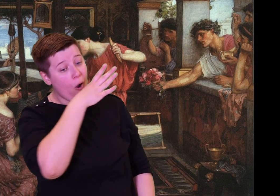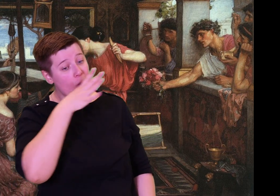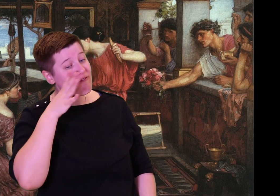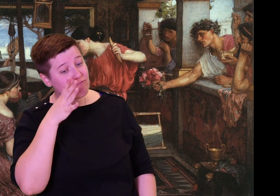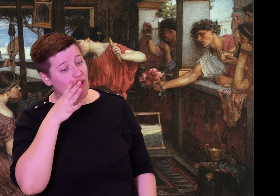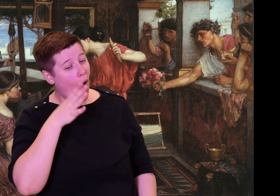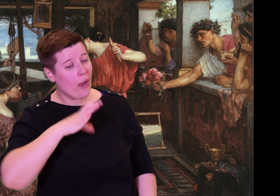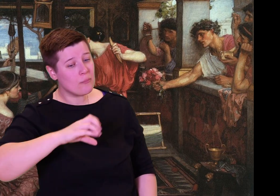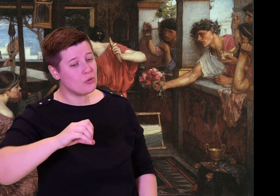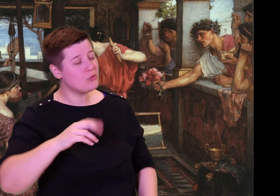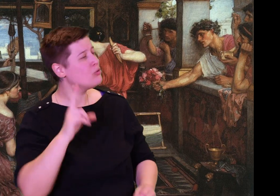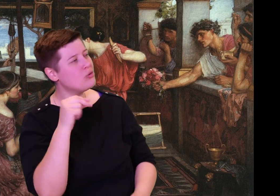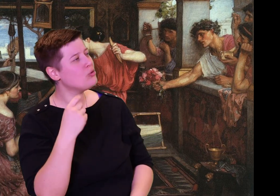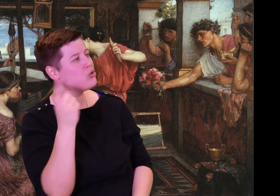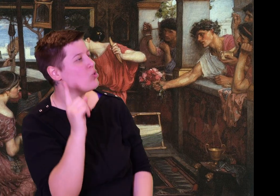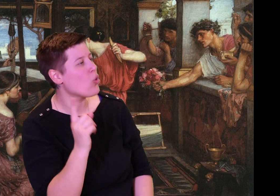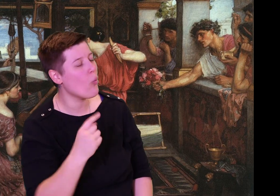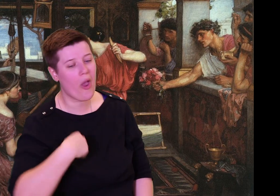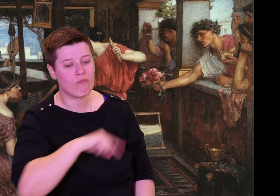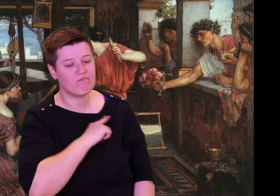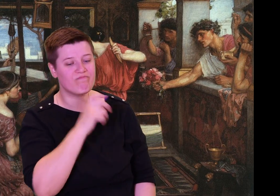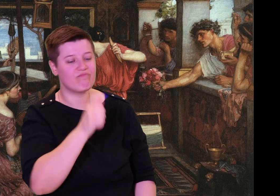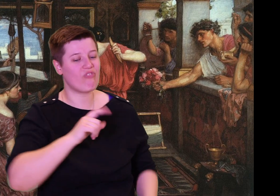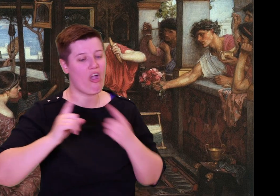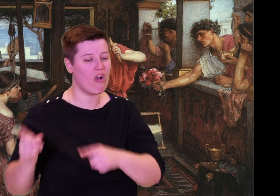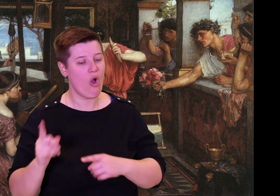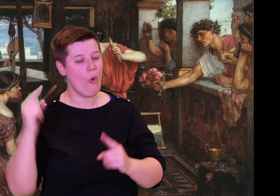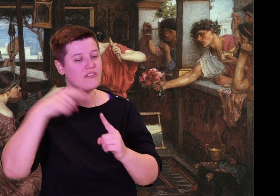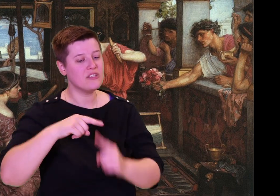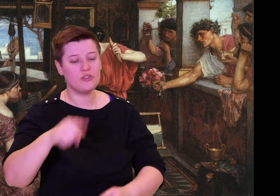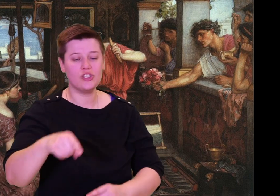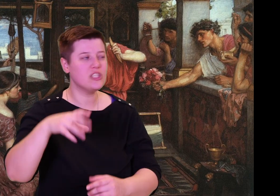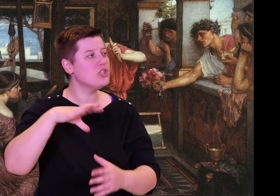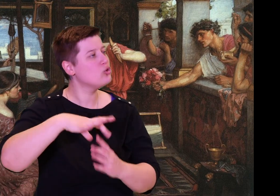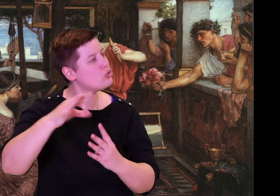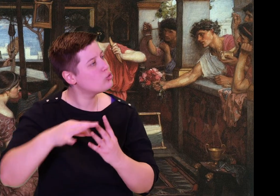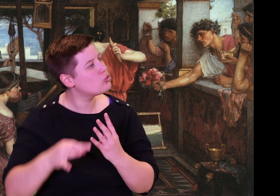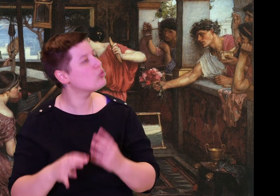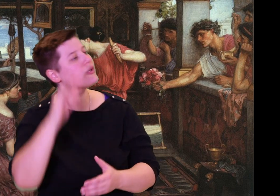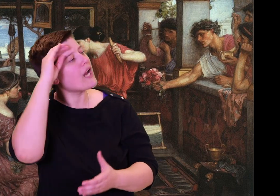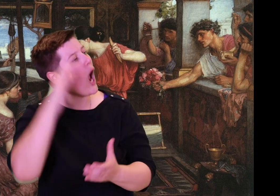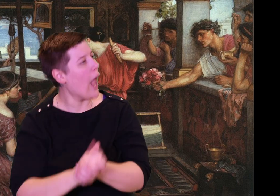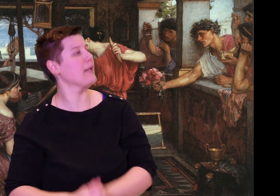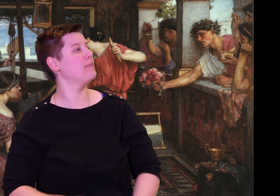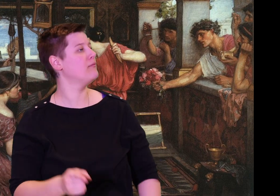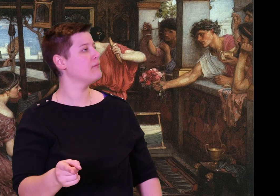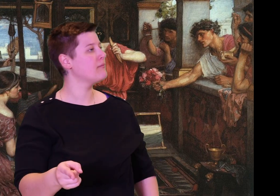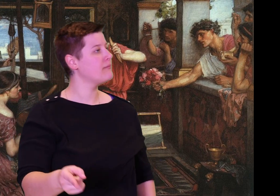raised me. My father is elsewhere--alive or dead.